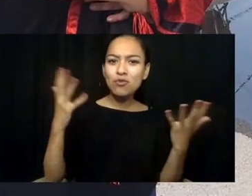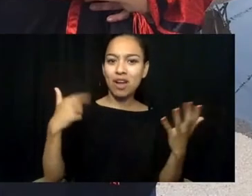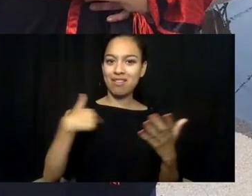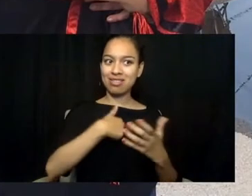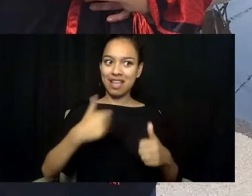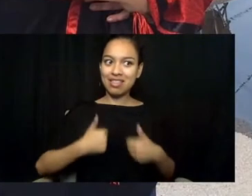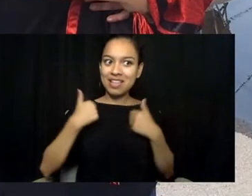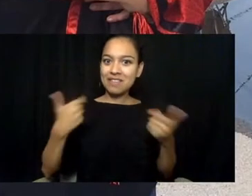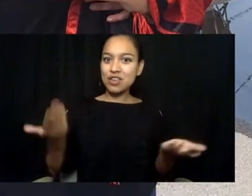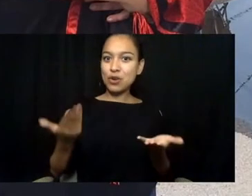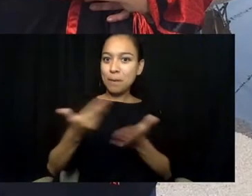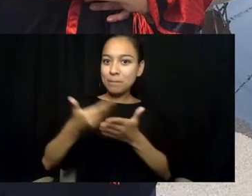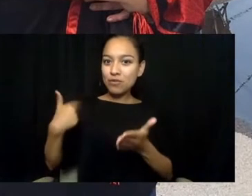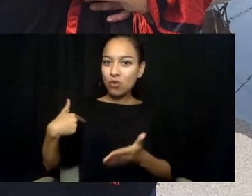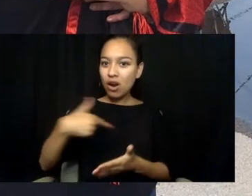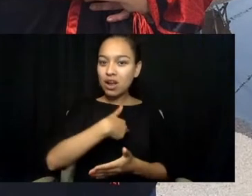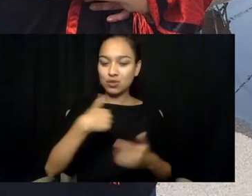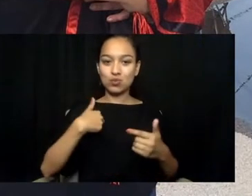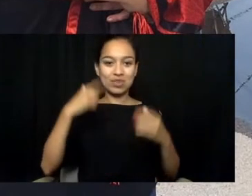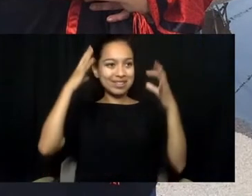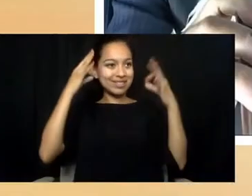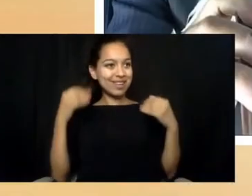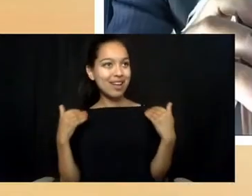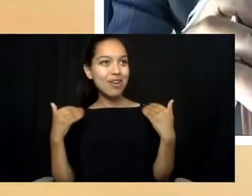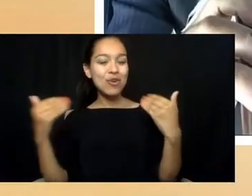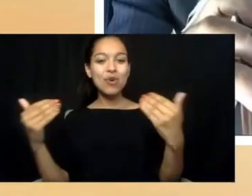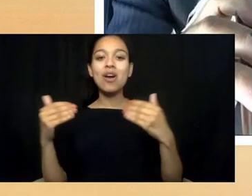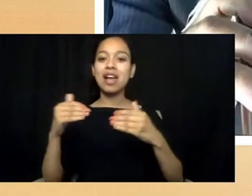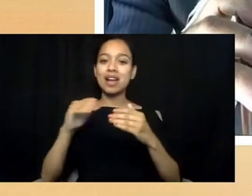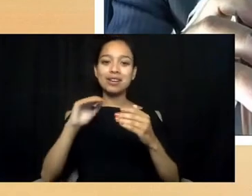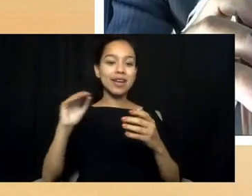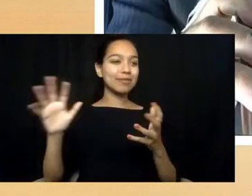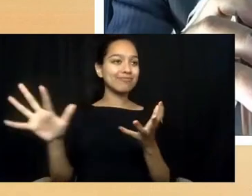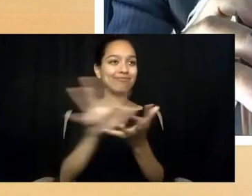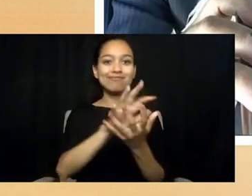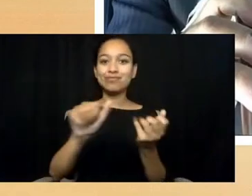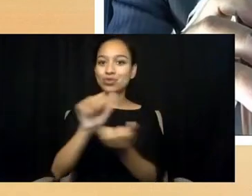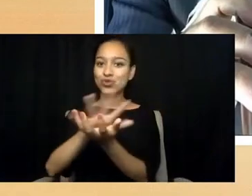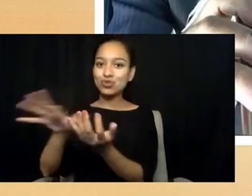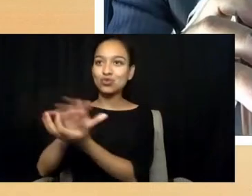we then proceeded to violate every treaty we made with the tribes,